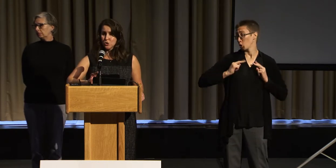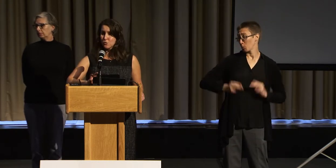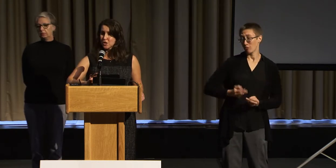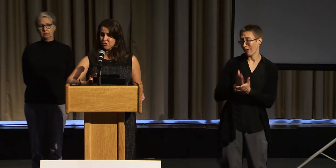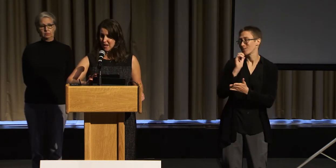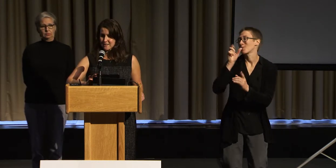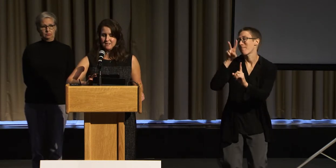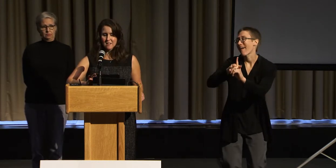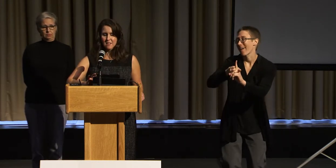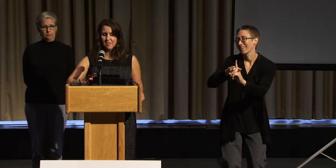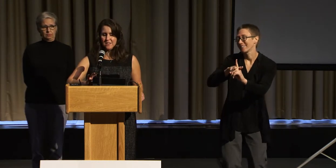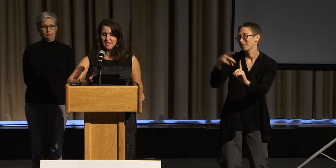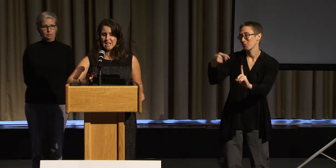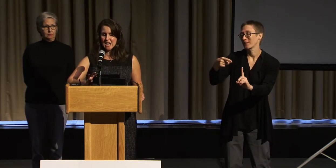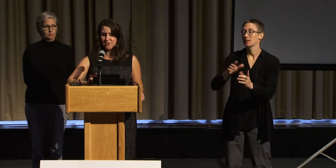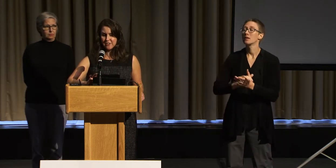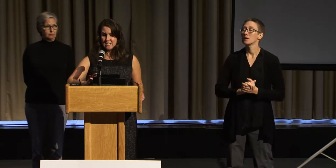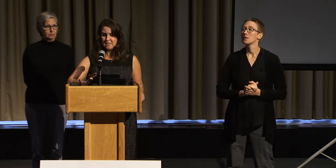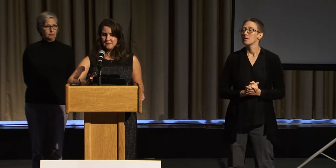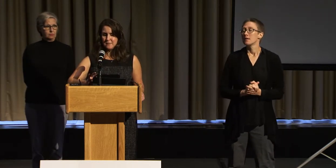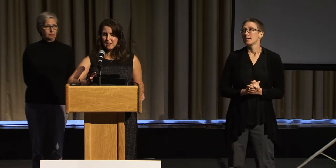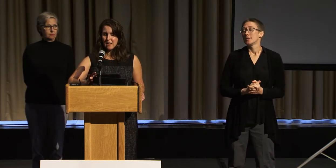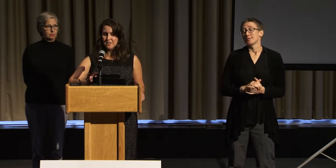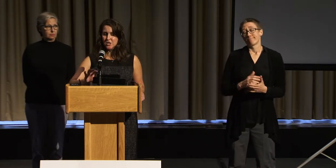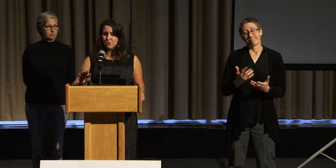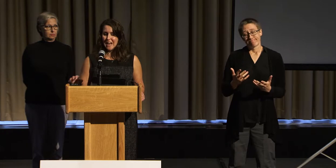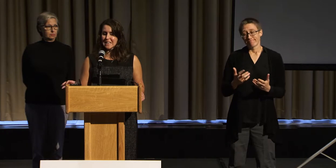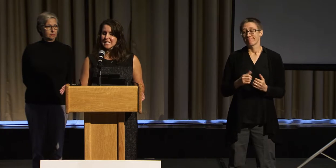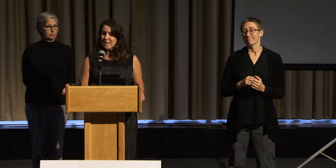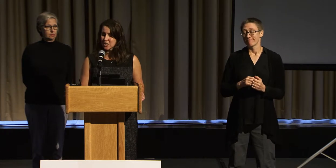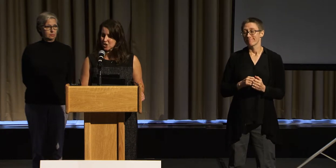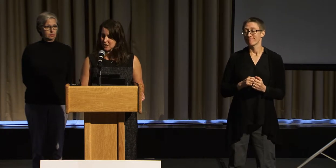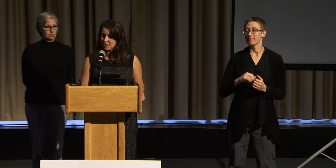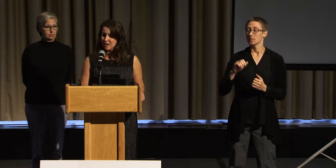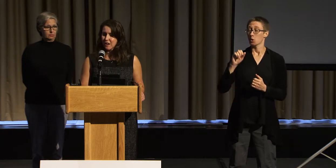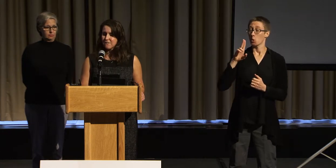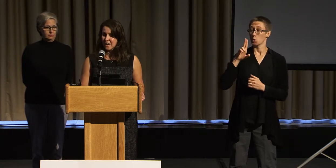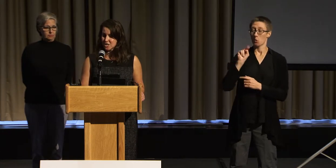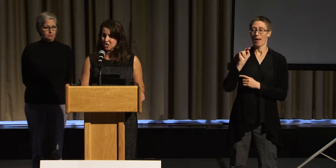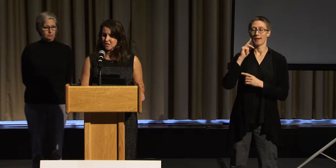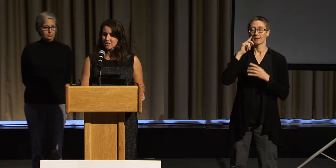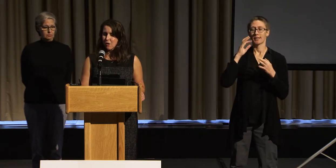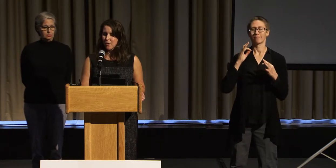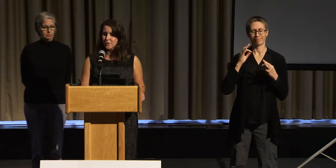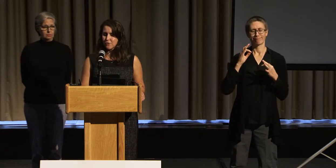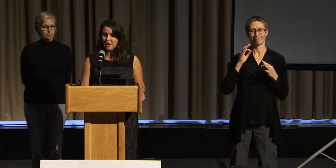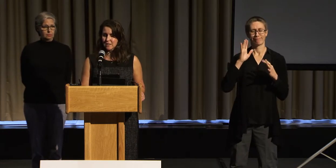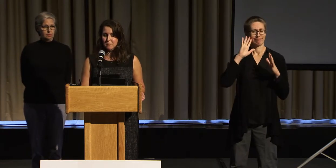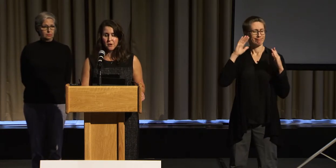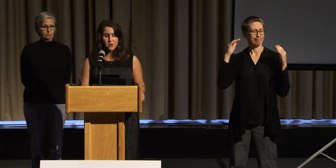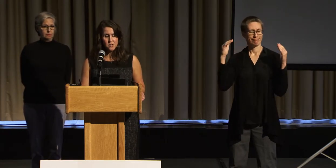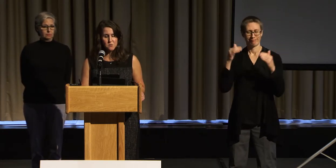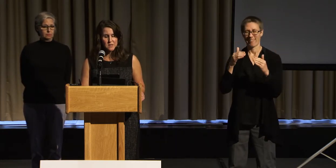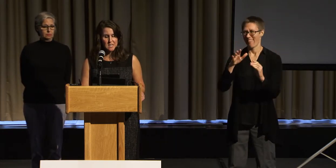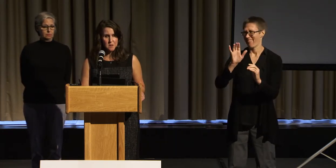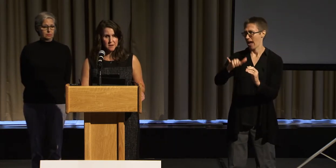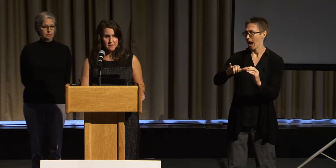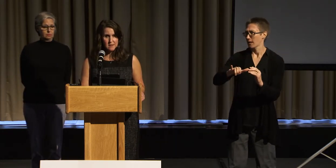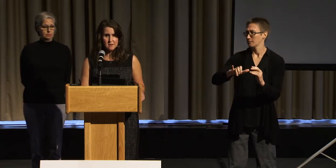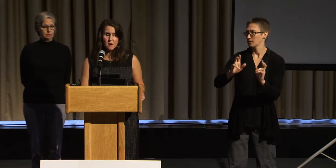To address this ignorance, the United Nations Convention on the Rights of Persons with Disabilities,